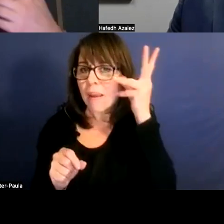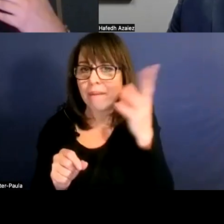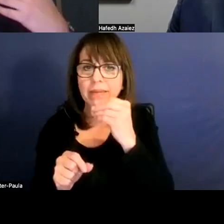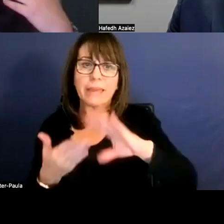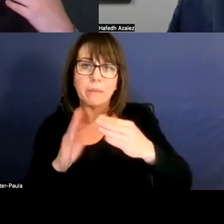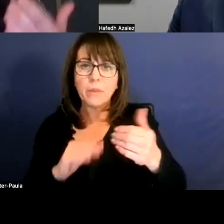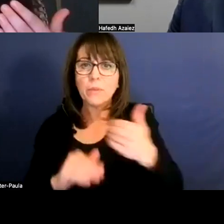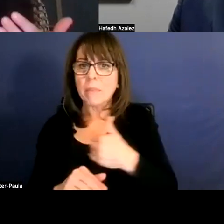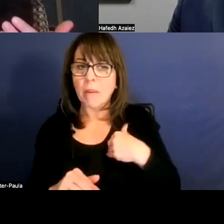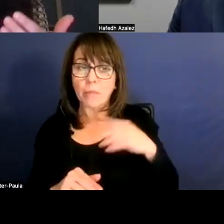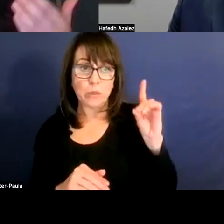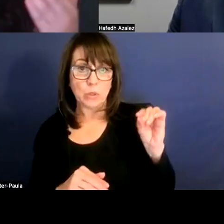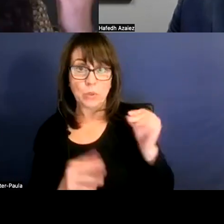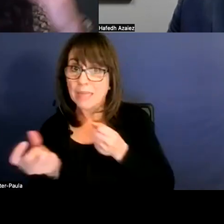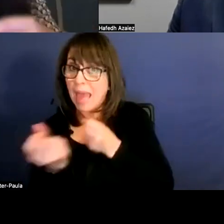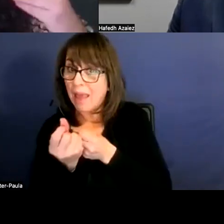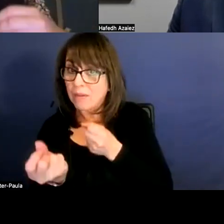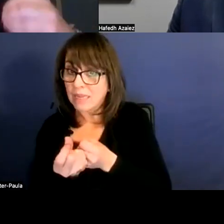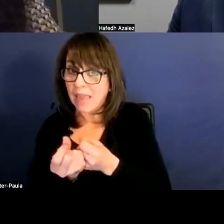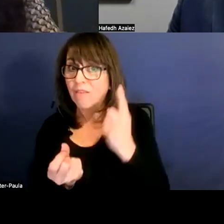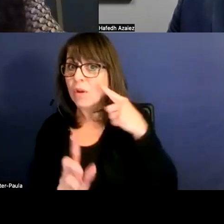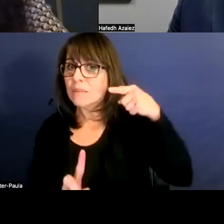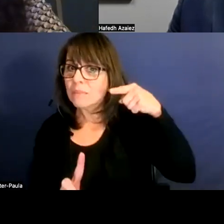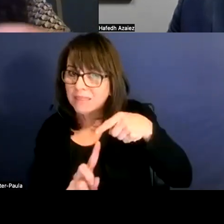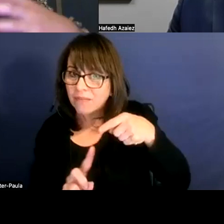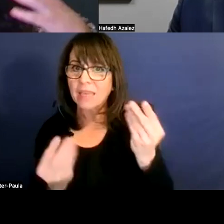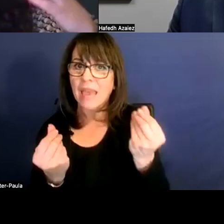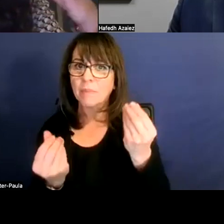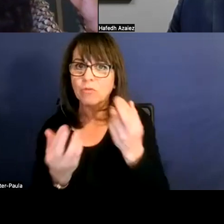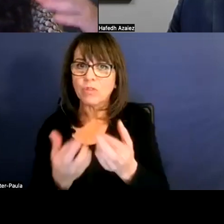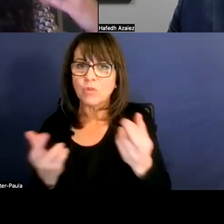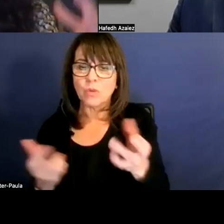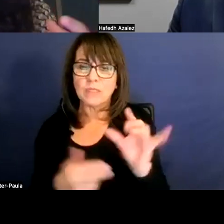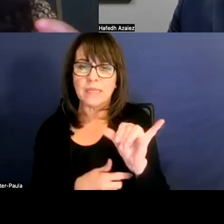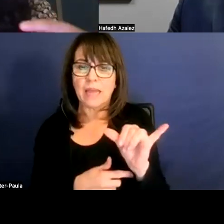to advocate for specific campus resources? Like for more assistance,